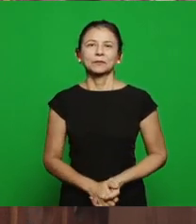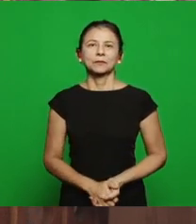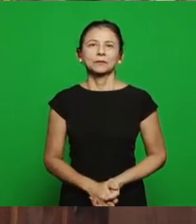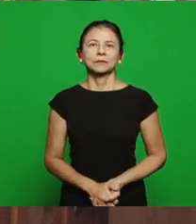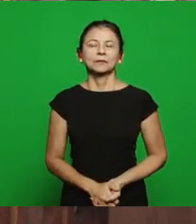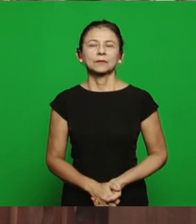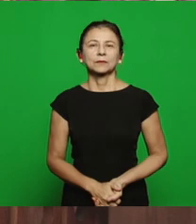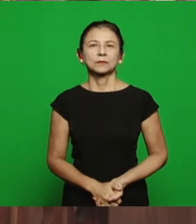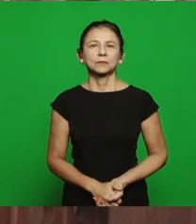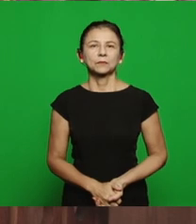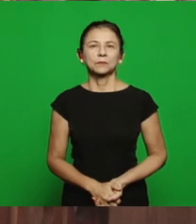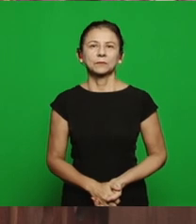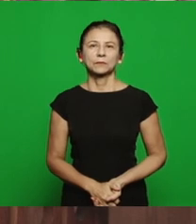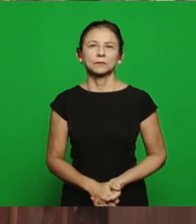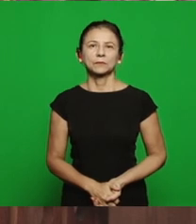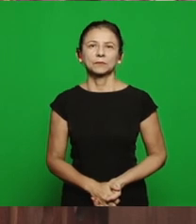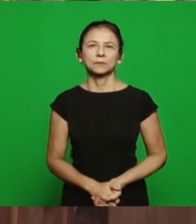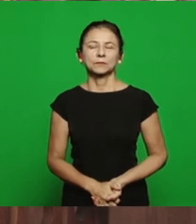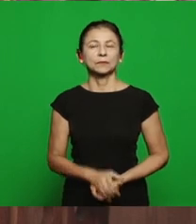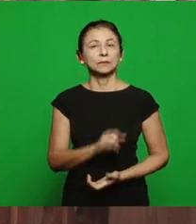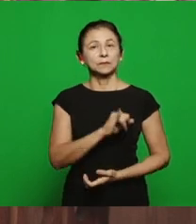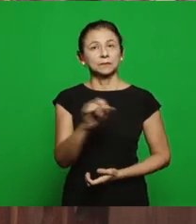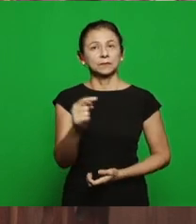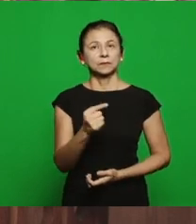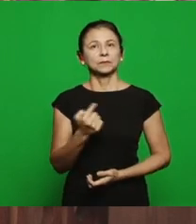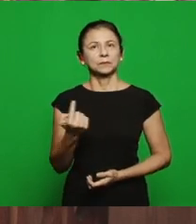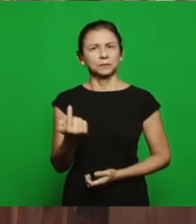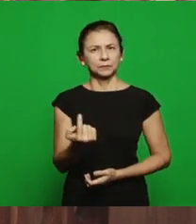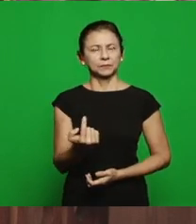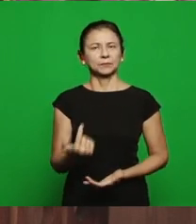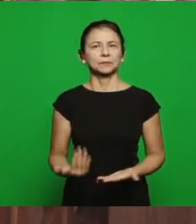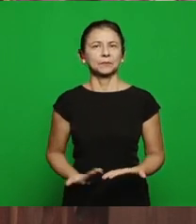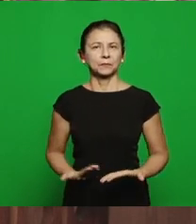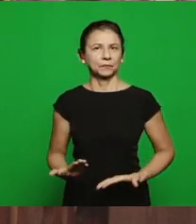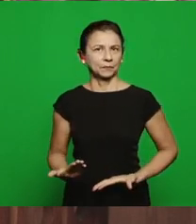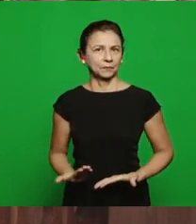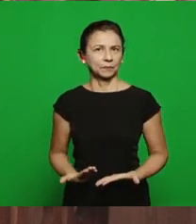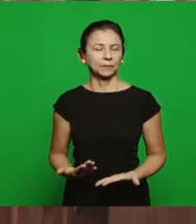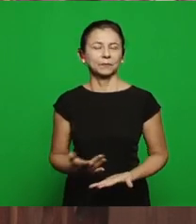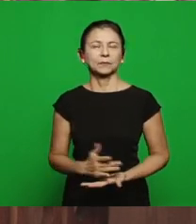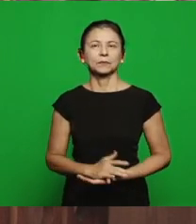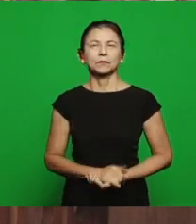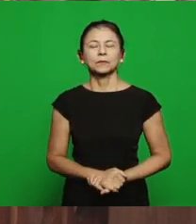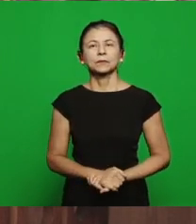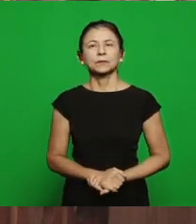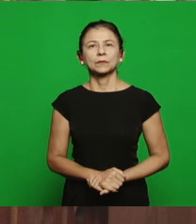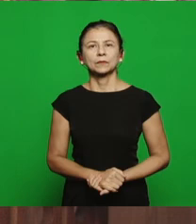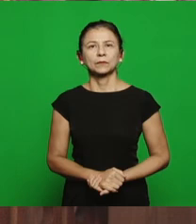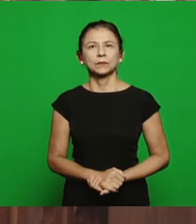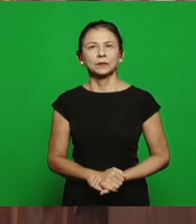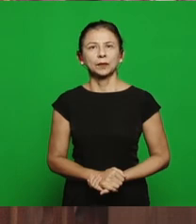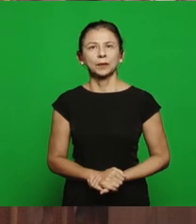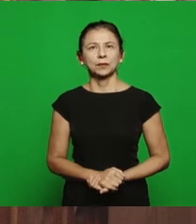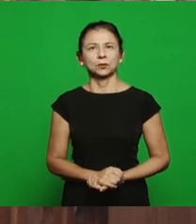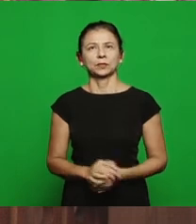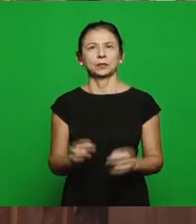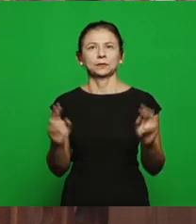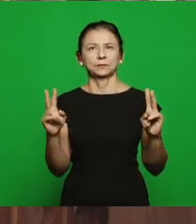we want tell our brethren that the subject that’s being brought into the book of